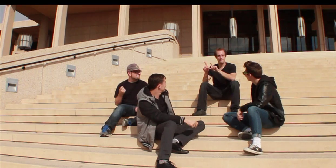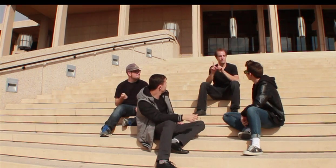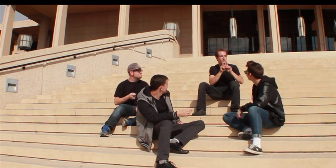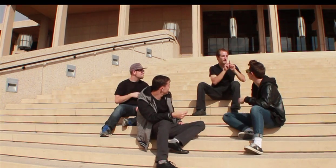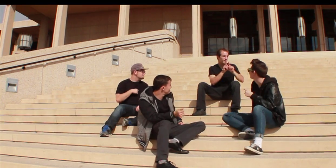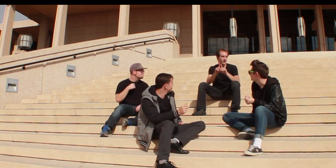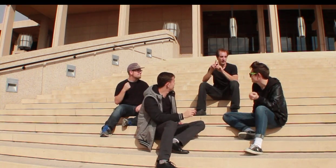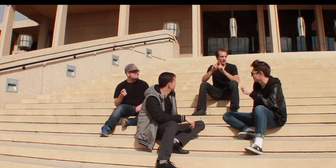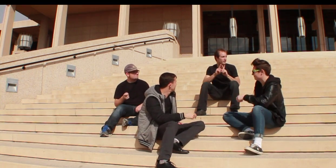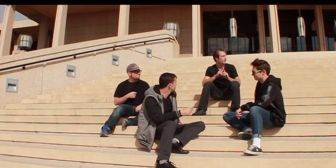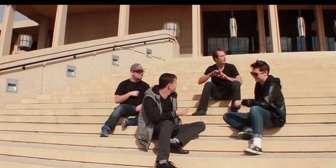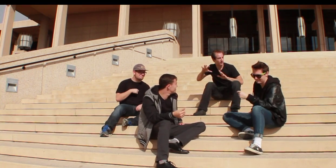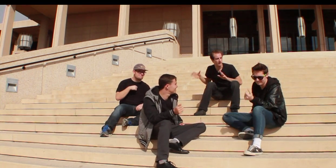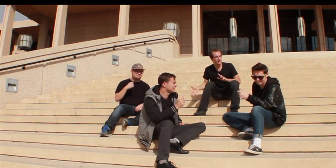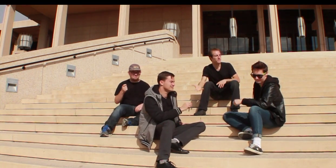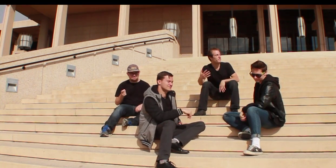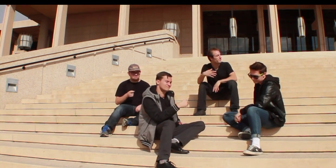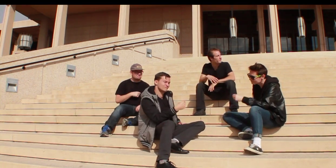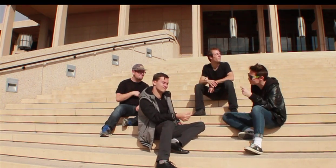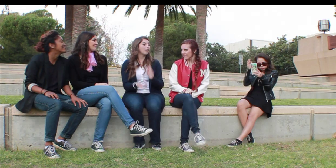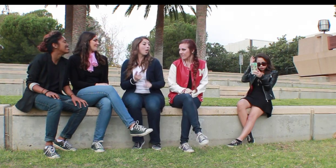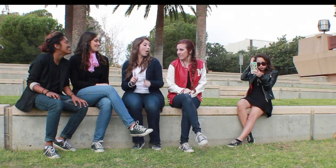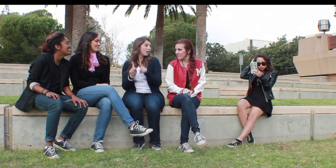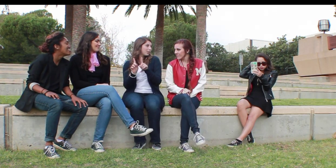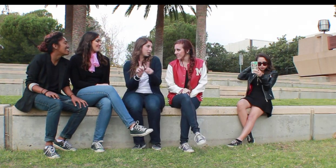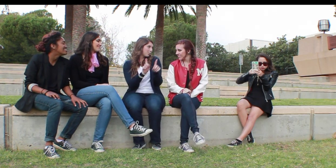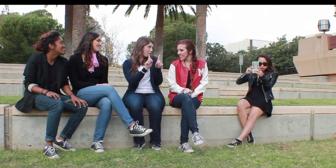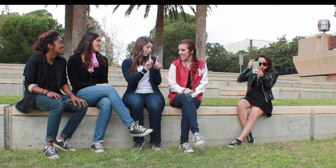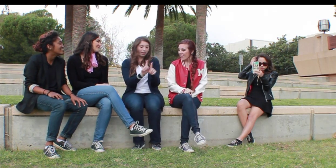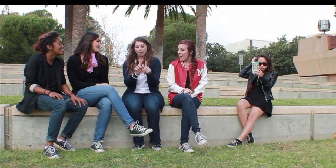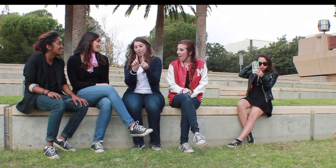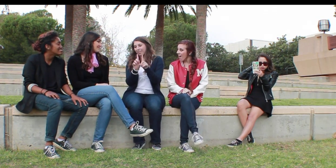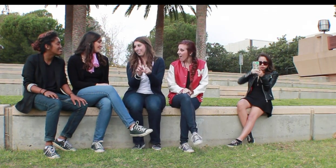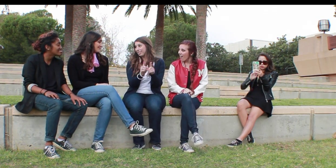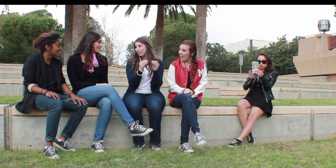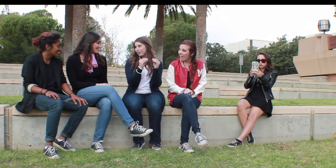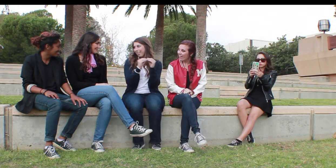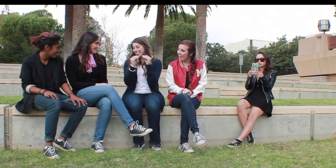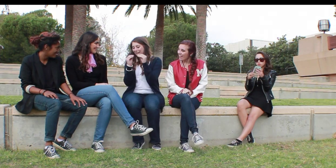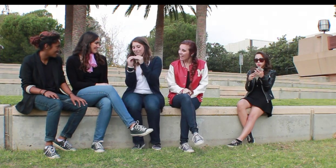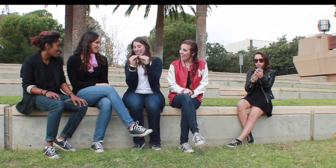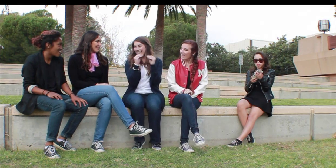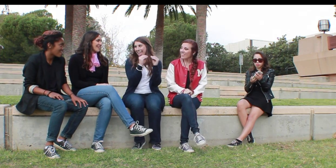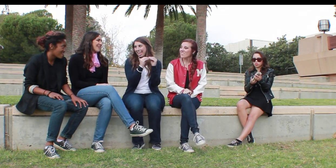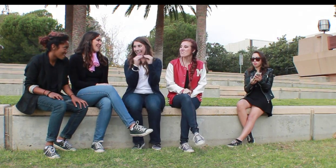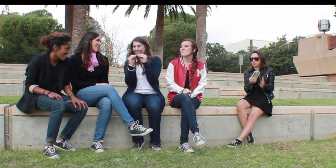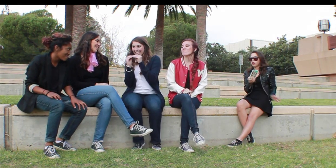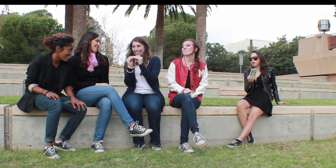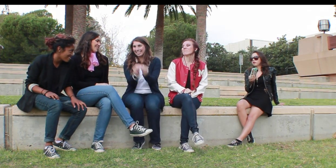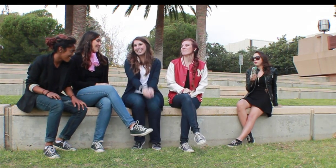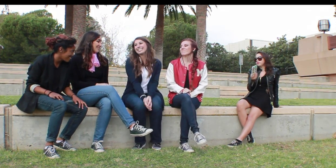Danny: Took her bowling in the arcade Sandy: We went strolling, and drank lemonade!